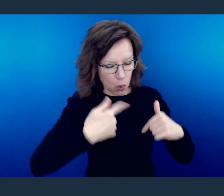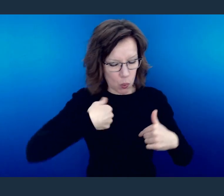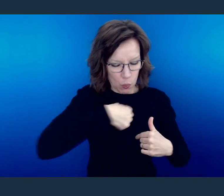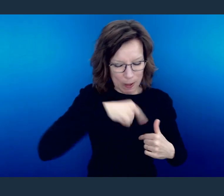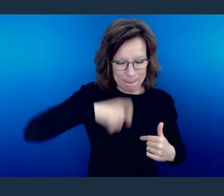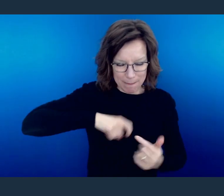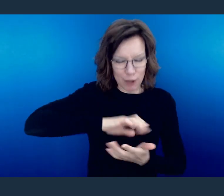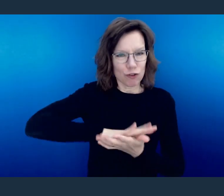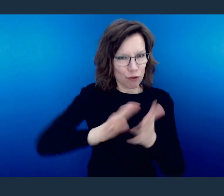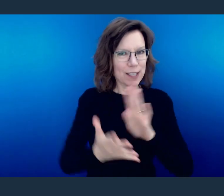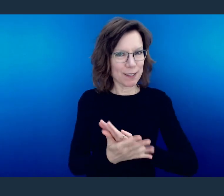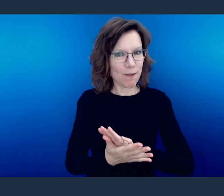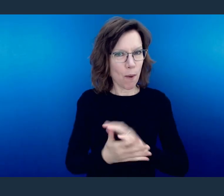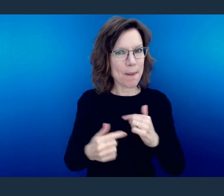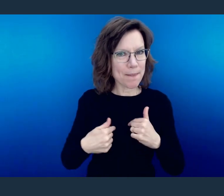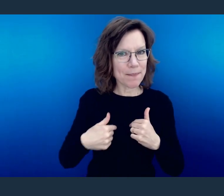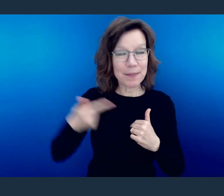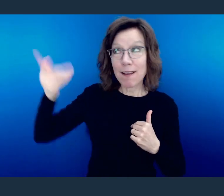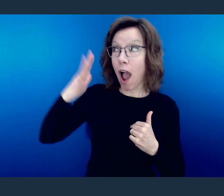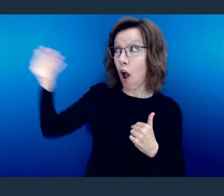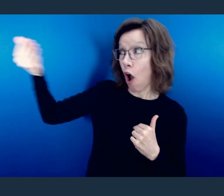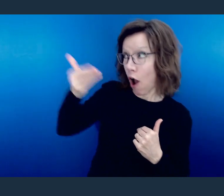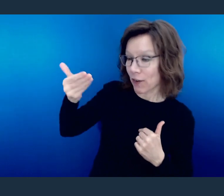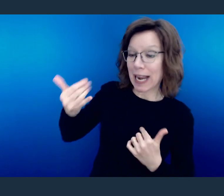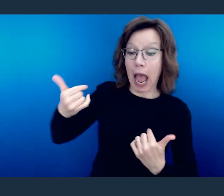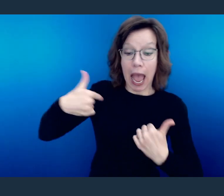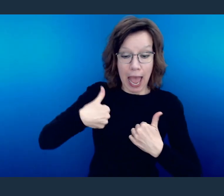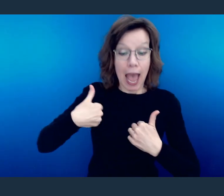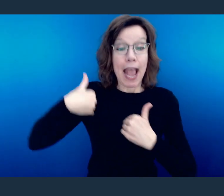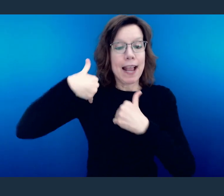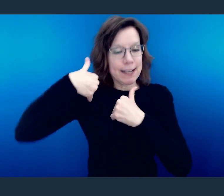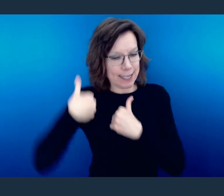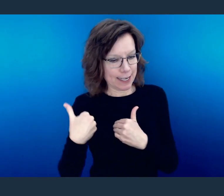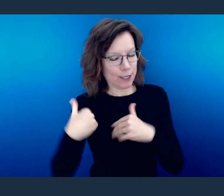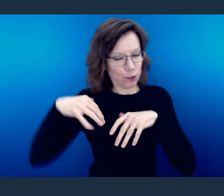talks about a transformation that we, ourselves, have a role in.